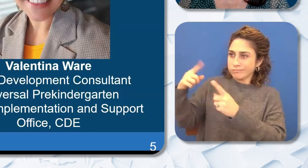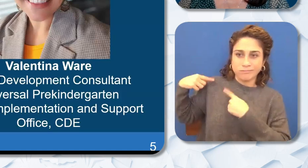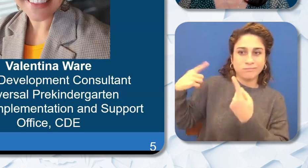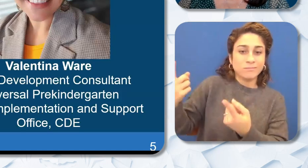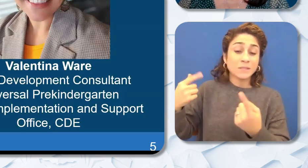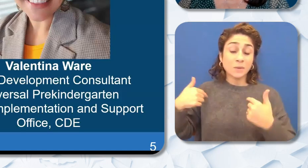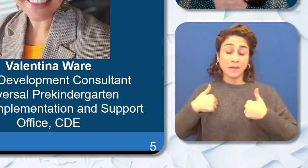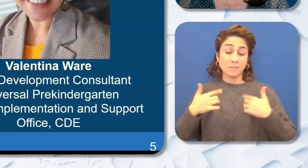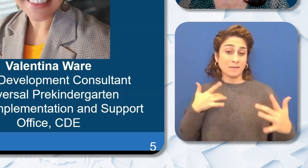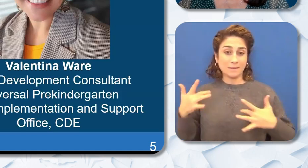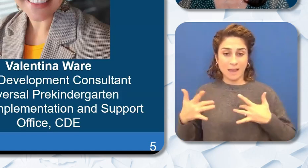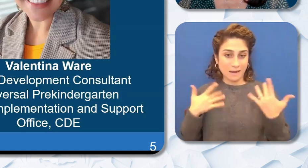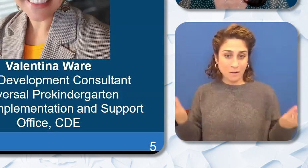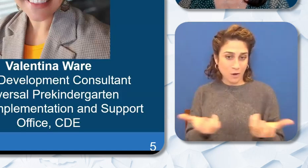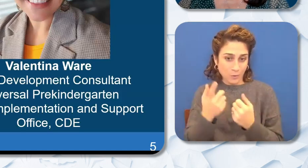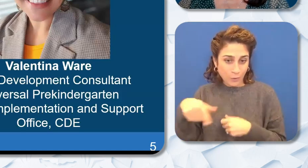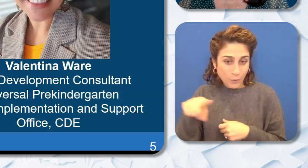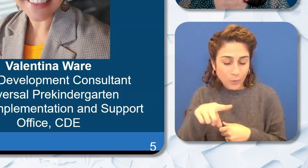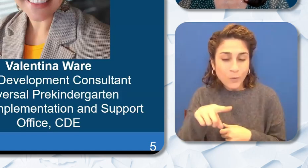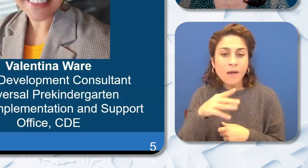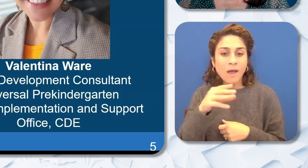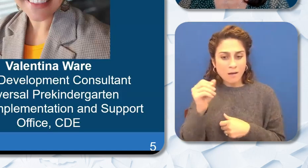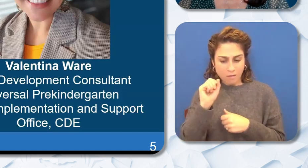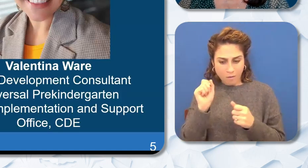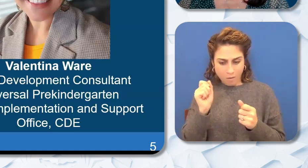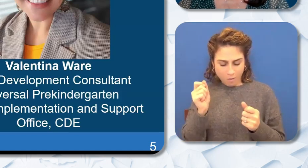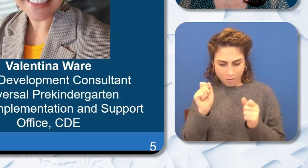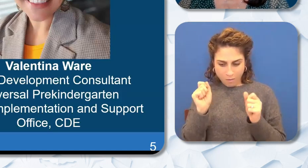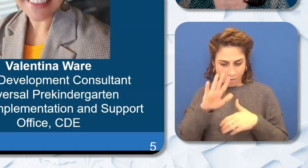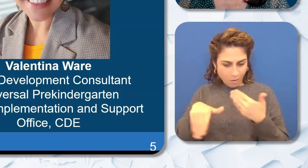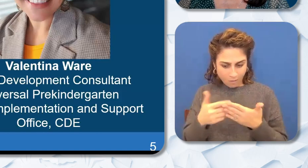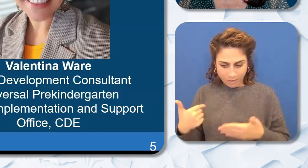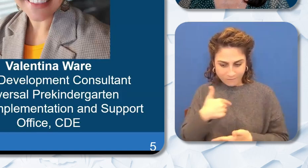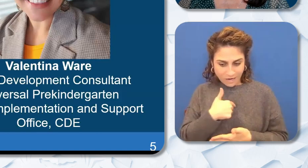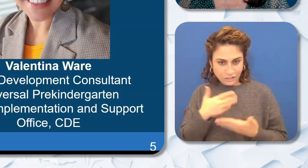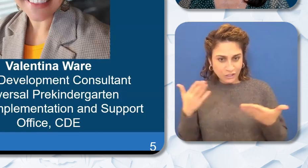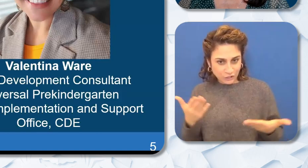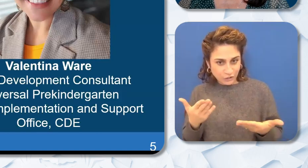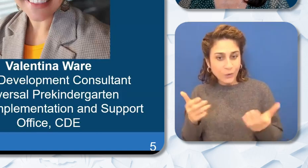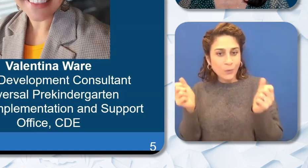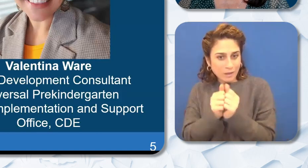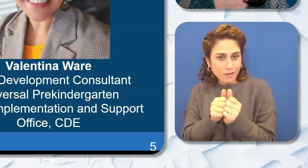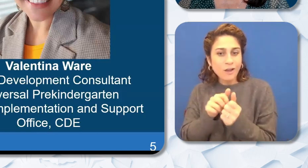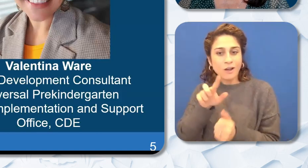and for all of us to get to hear a presentation from Dr. Stewart on how to center and cultivate